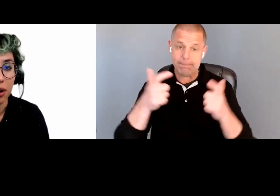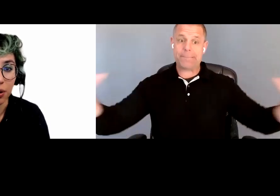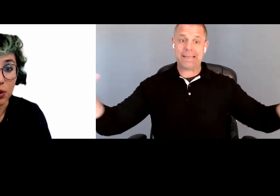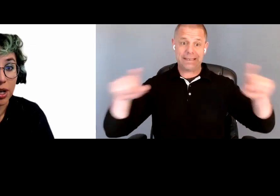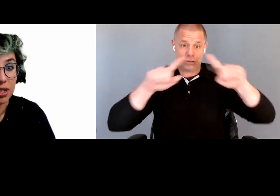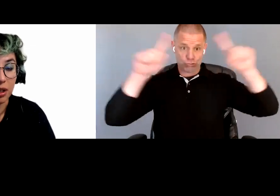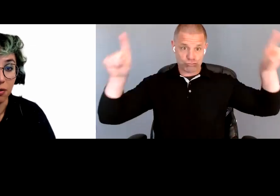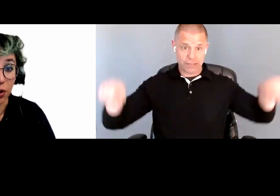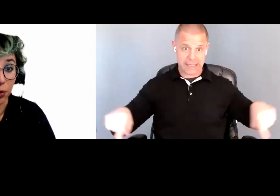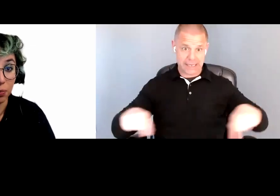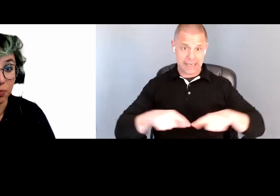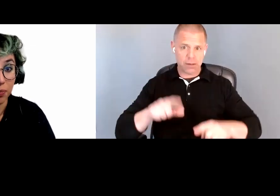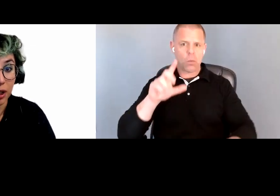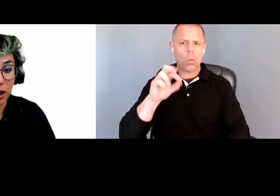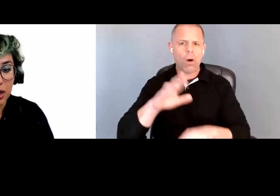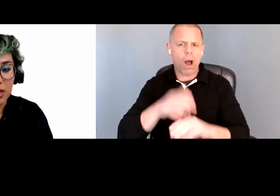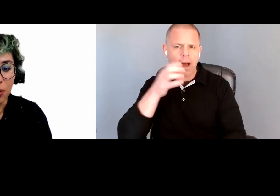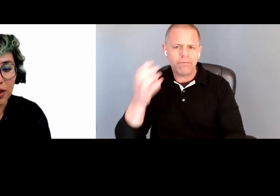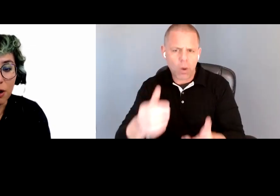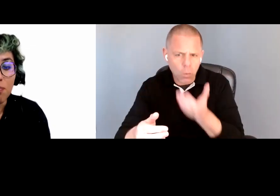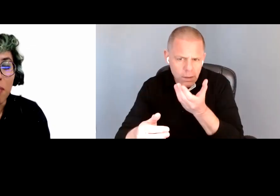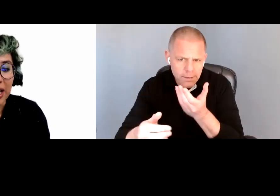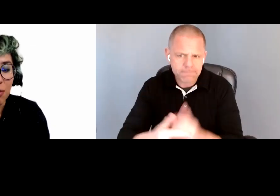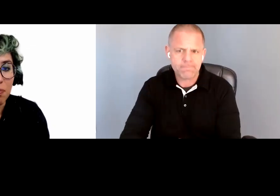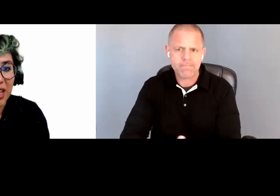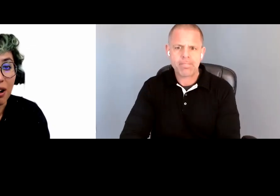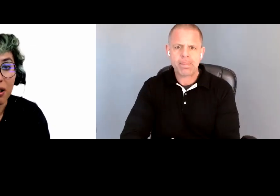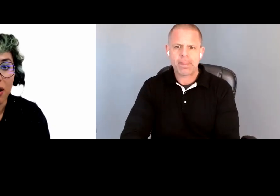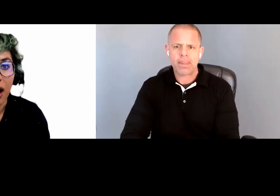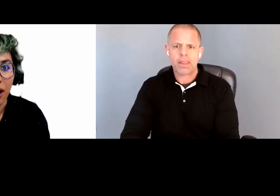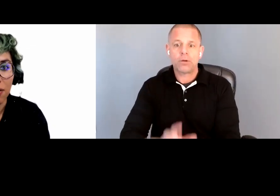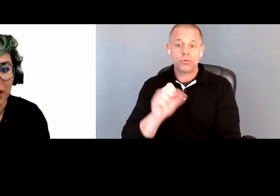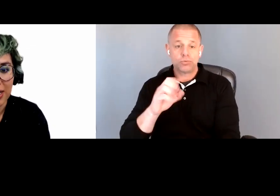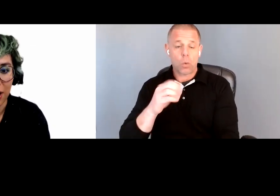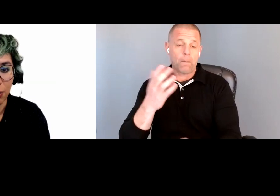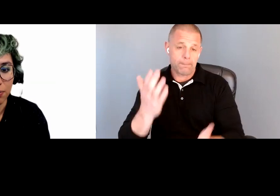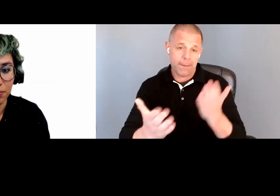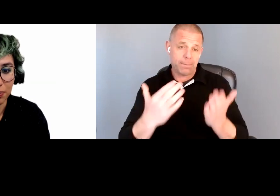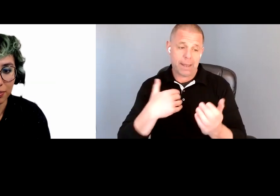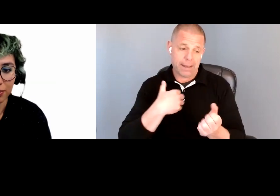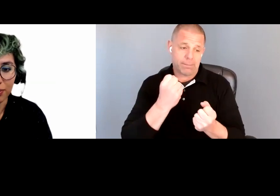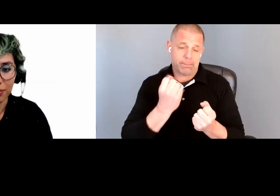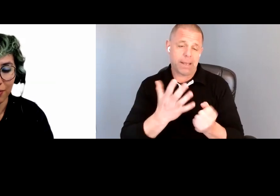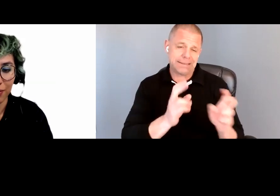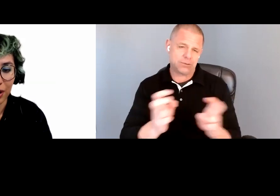they are going to watch it in the phone. So there might be a lot of things there.